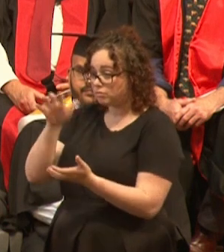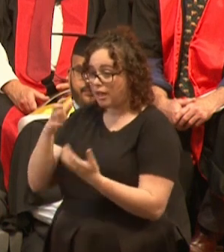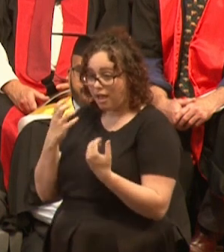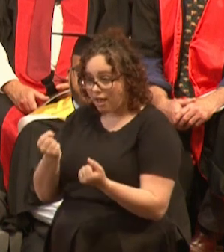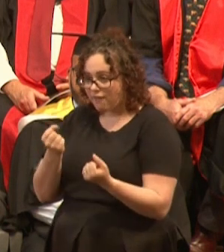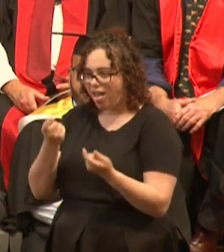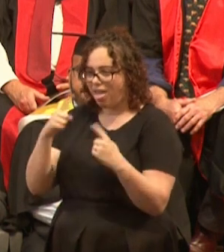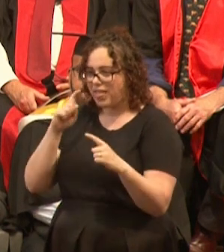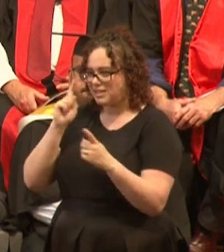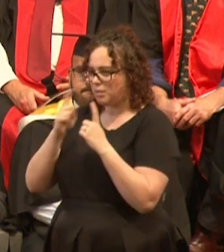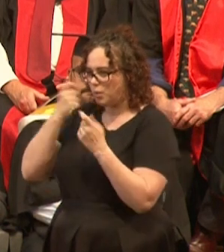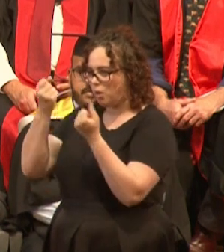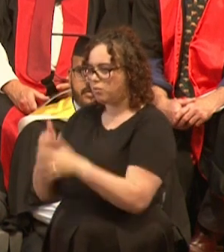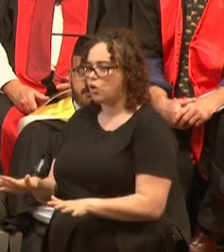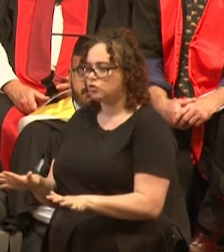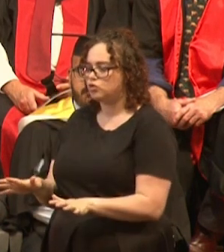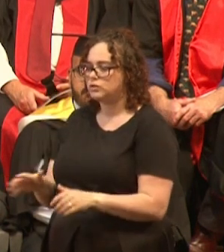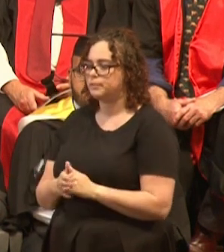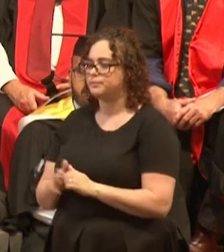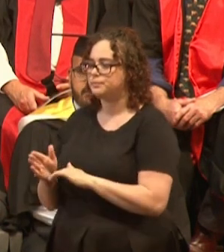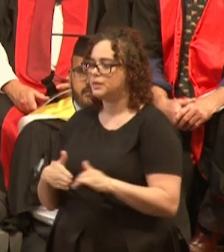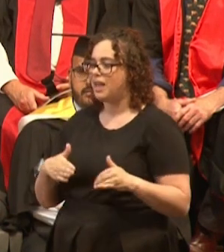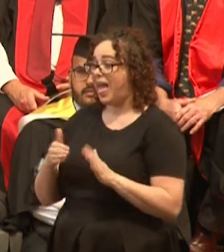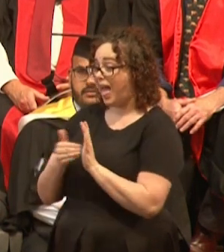As we speak, my partner's getting test results that will likely confirm